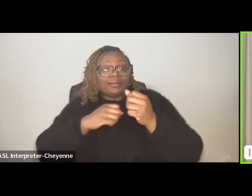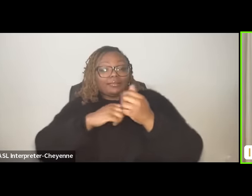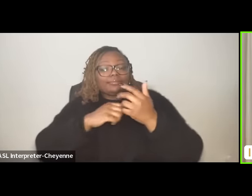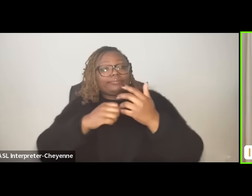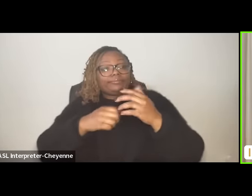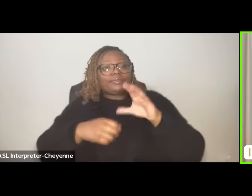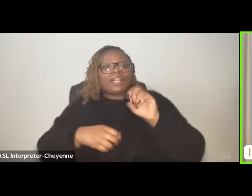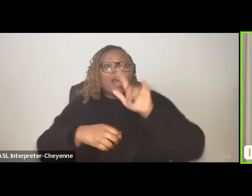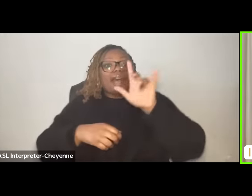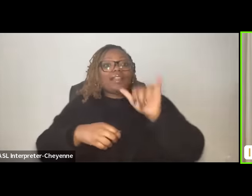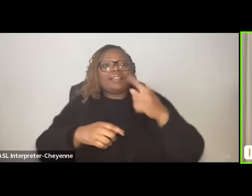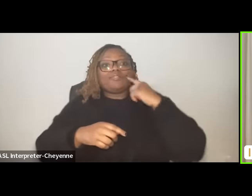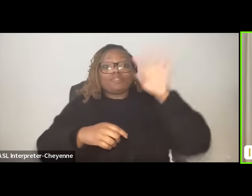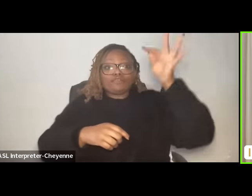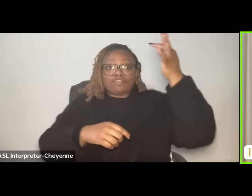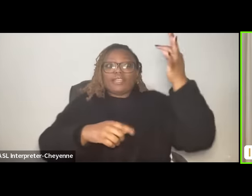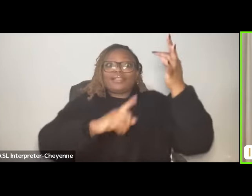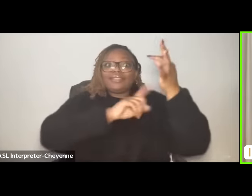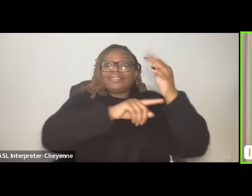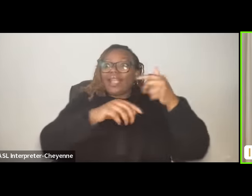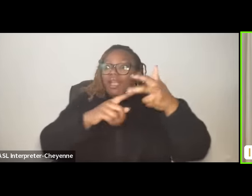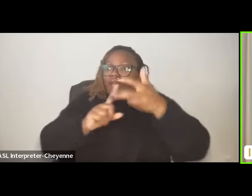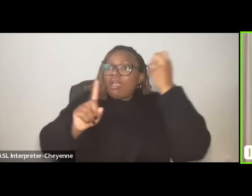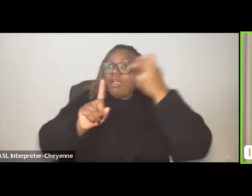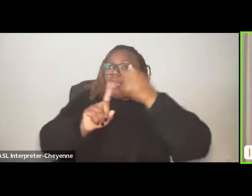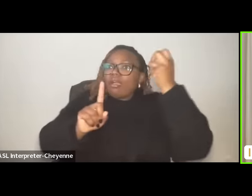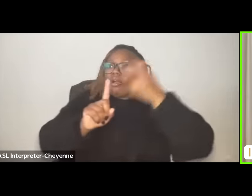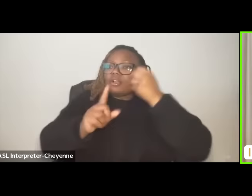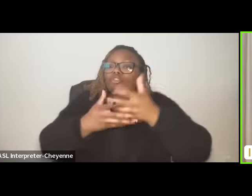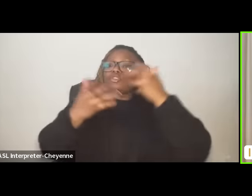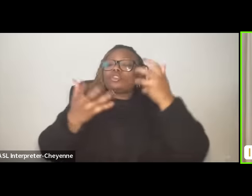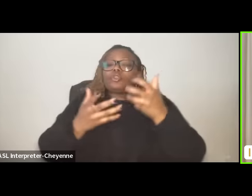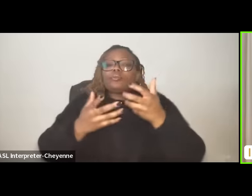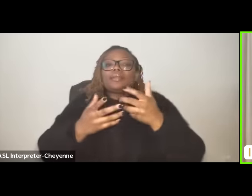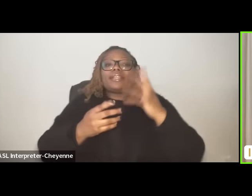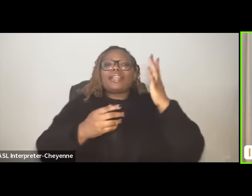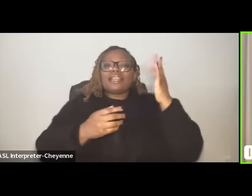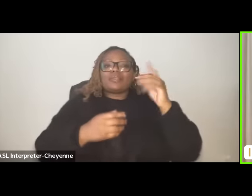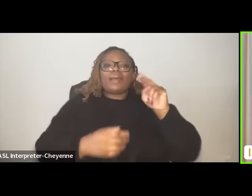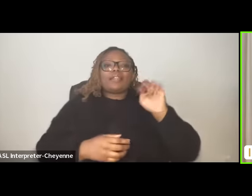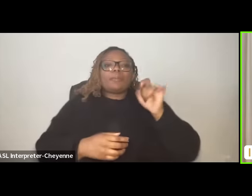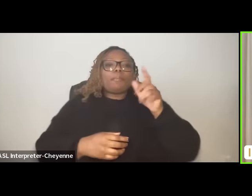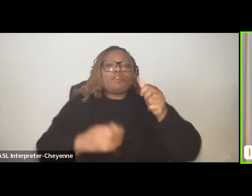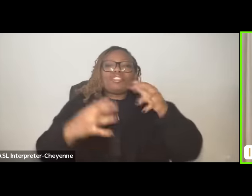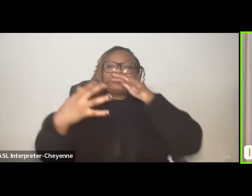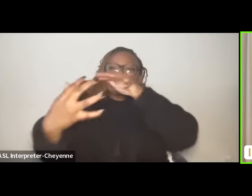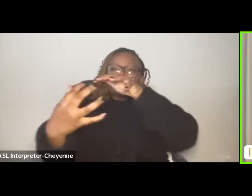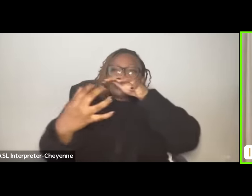and it's partially why uh Napoleon fought so hard to keep it because they knew that it would be a